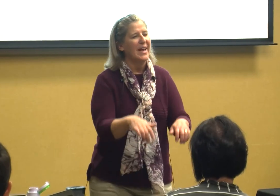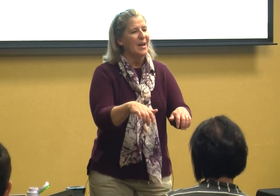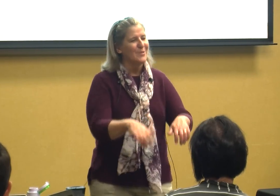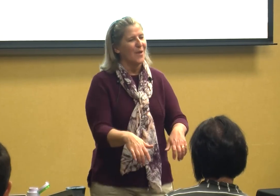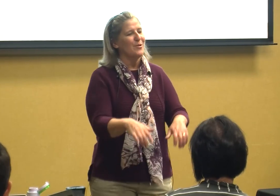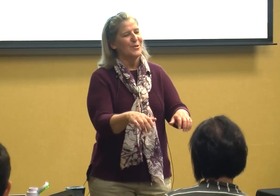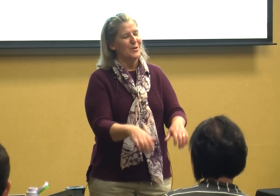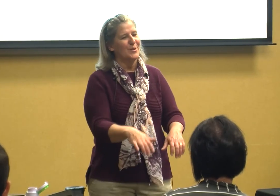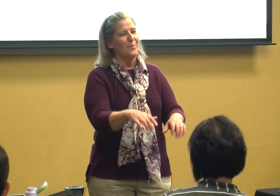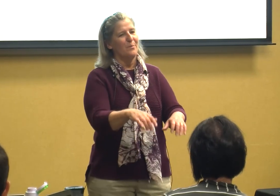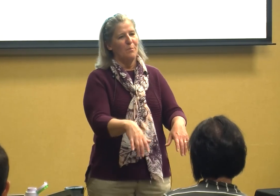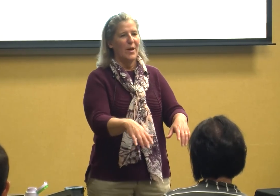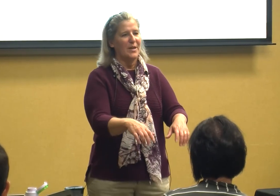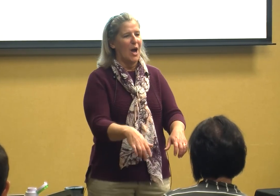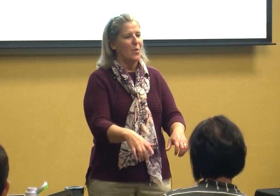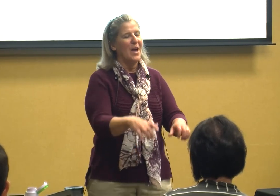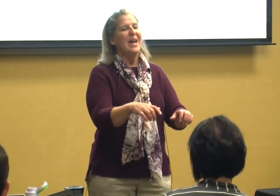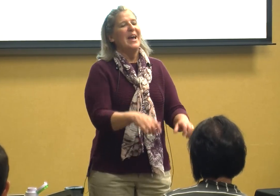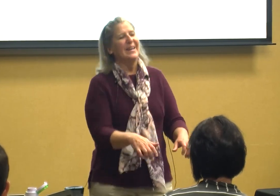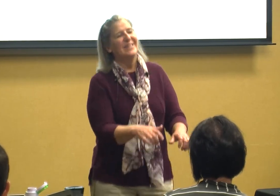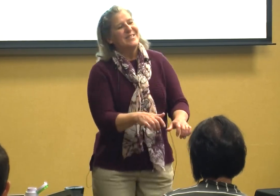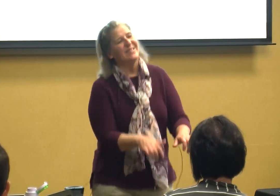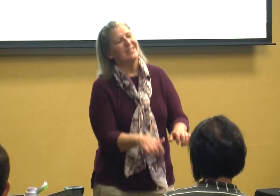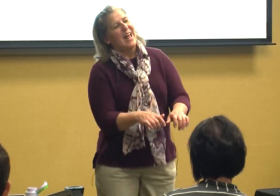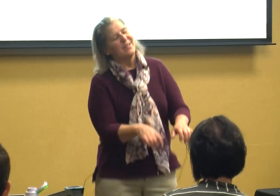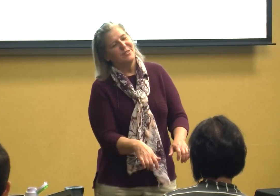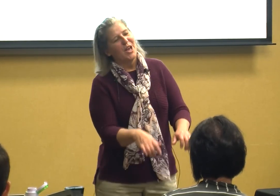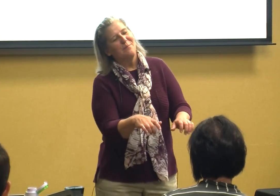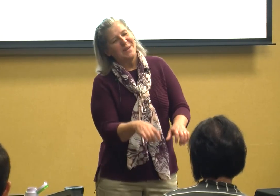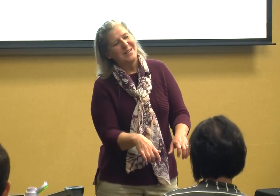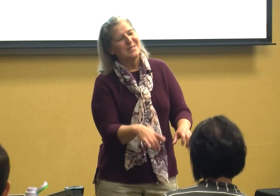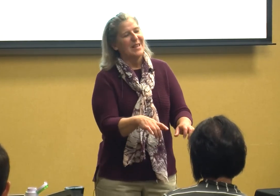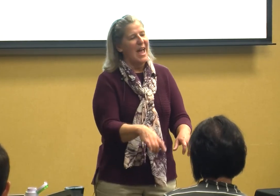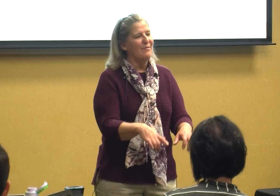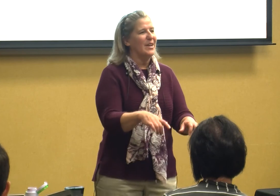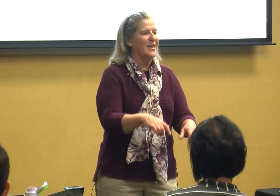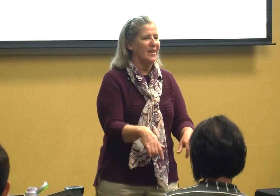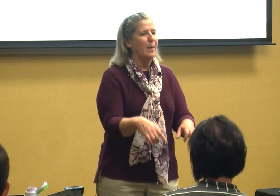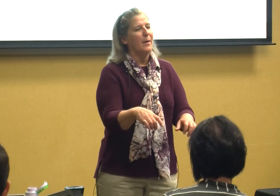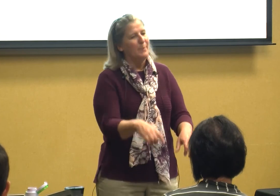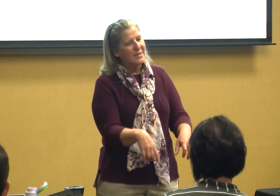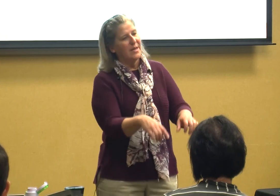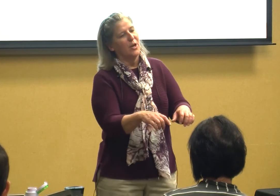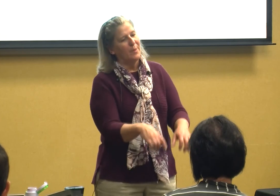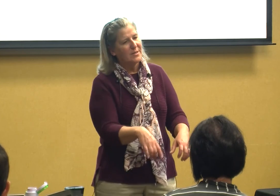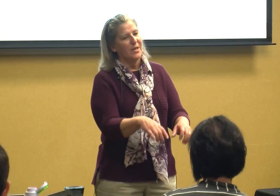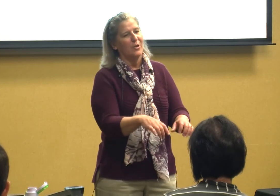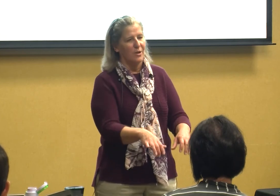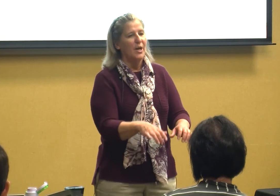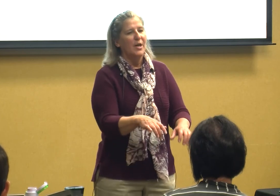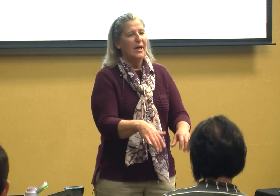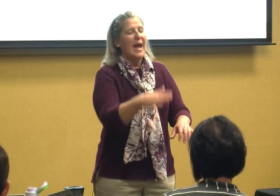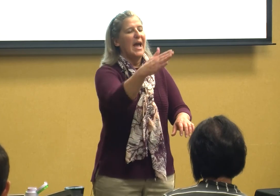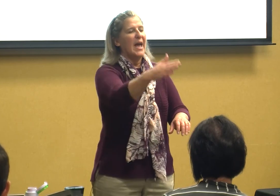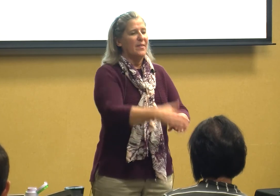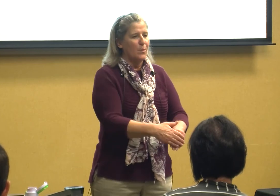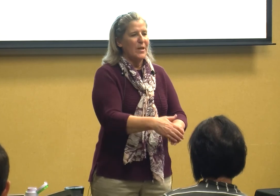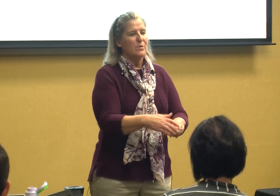goes over to the window and he's was jumping and slapping and no bus here bus here and that window